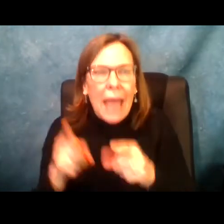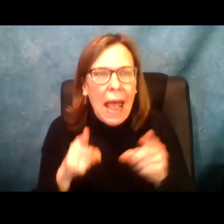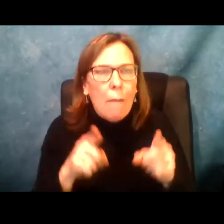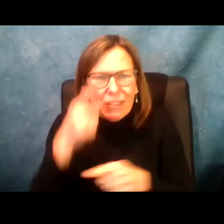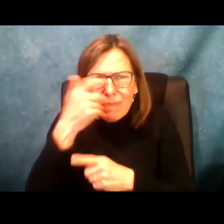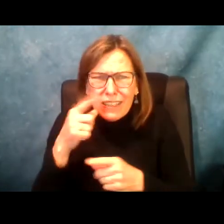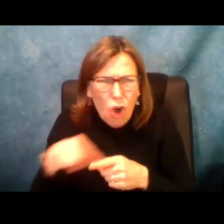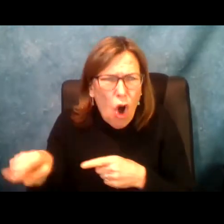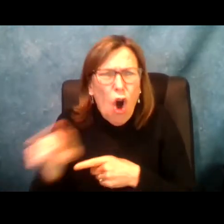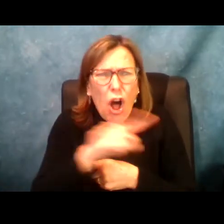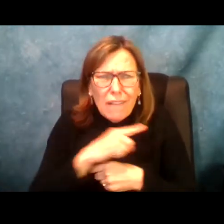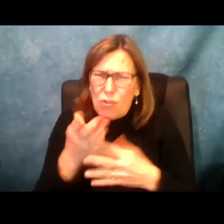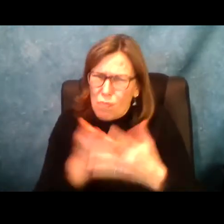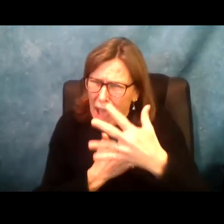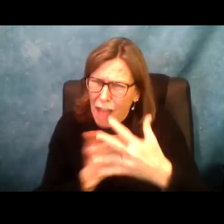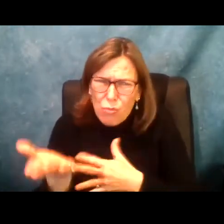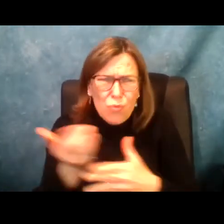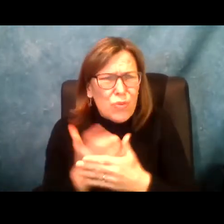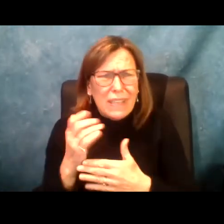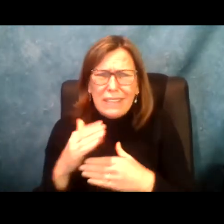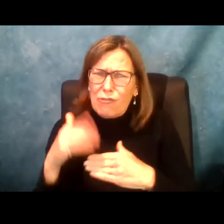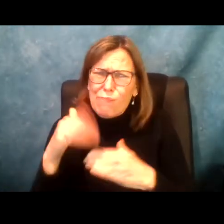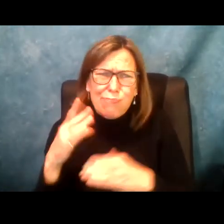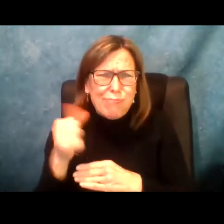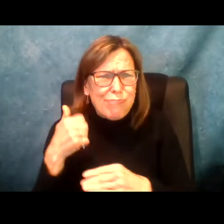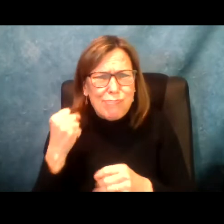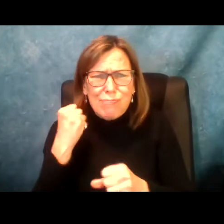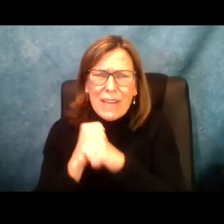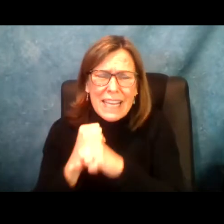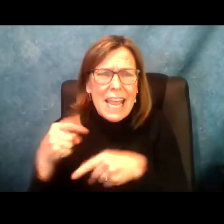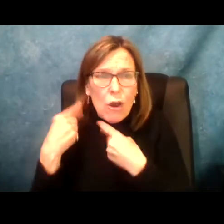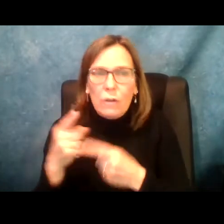clear, that level of support doesn't come easily or naturally. It comes because all of you have been there for